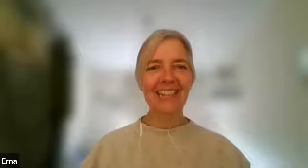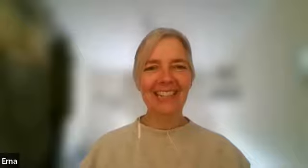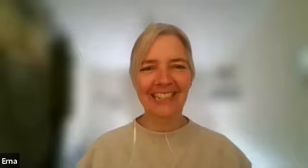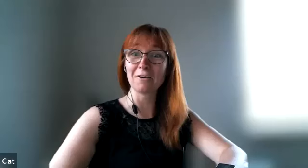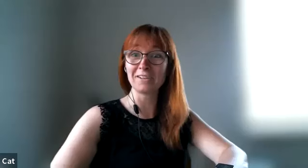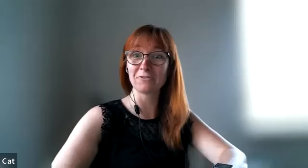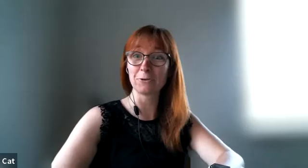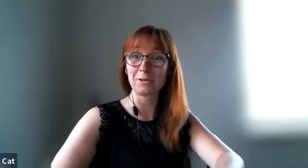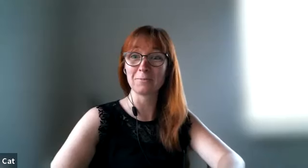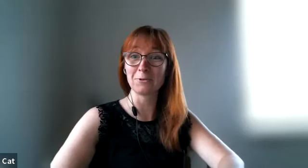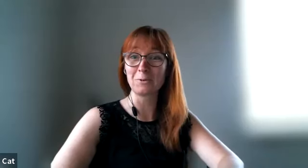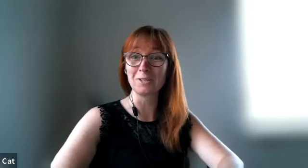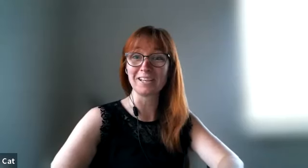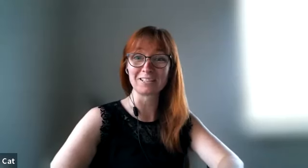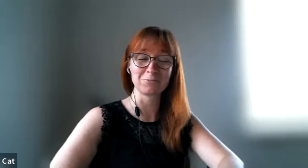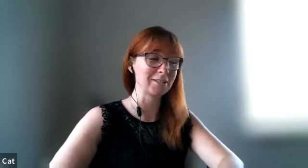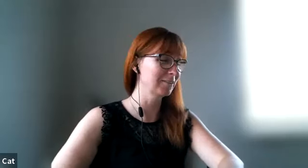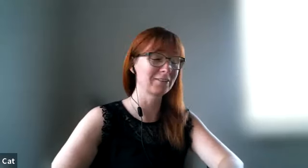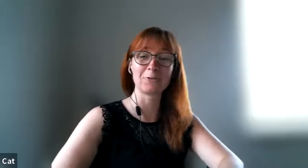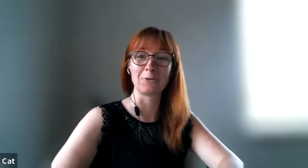i love it at four in the morning when he has to meet further